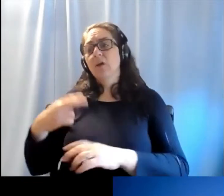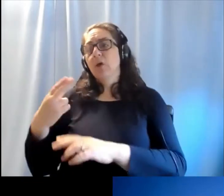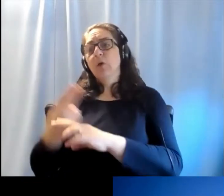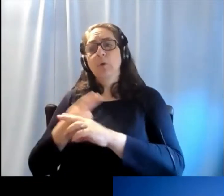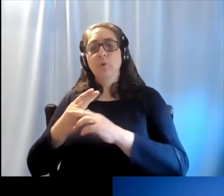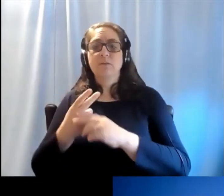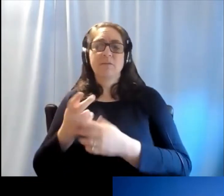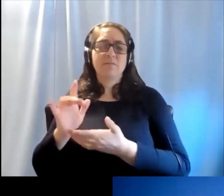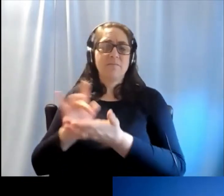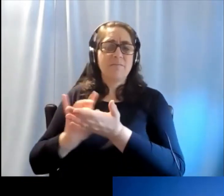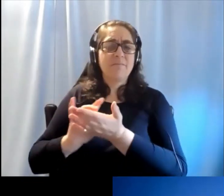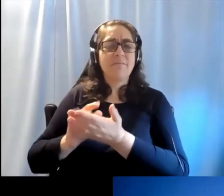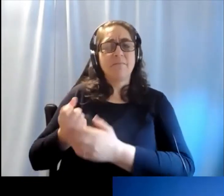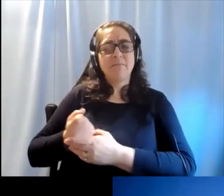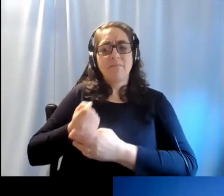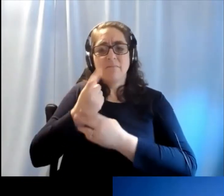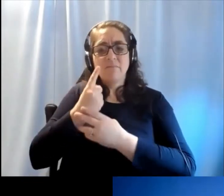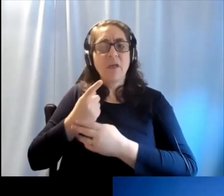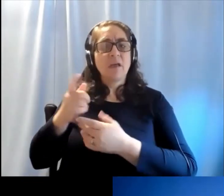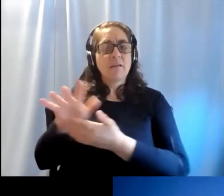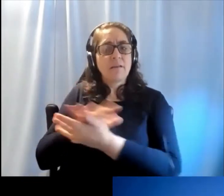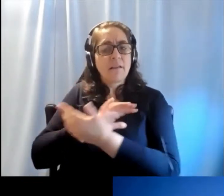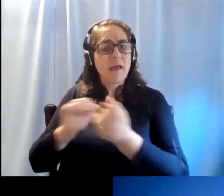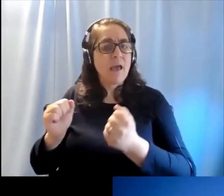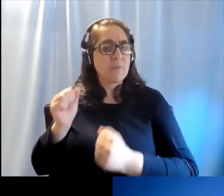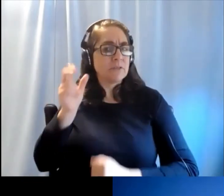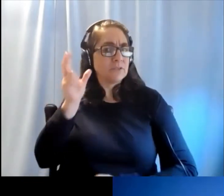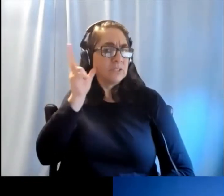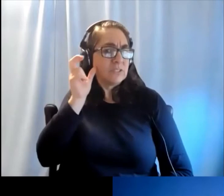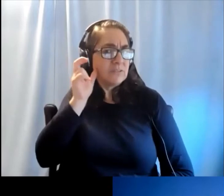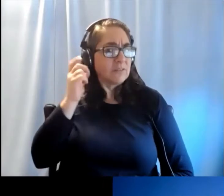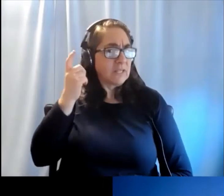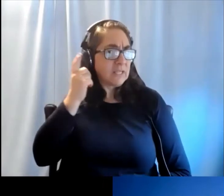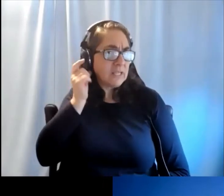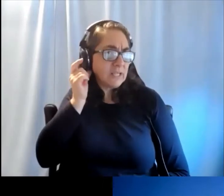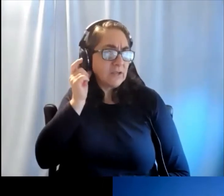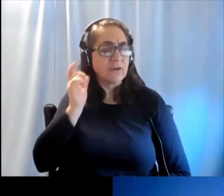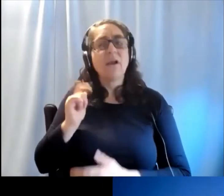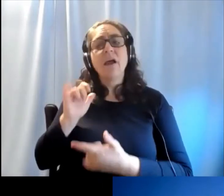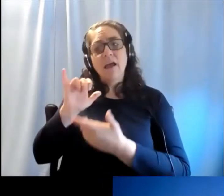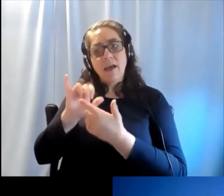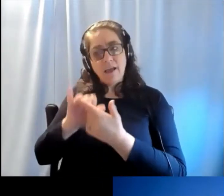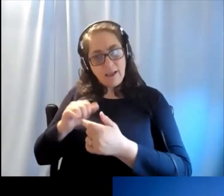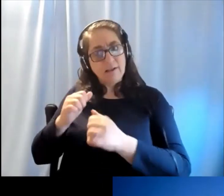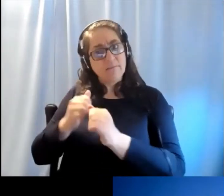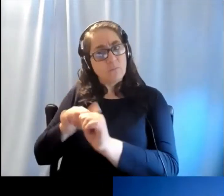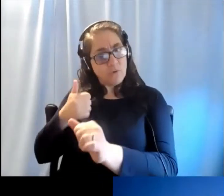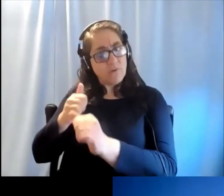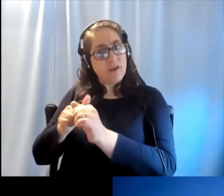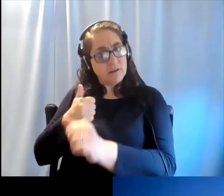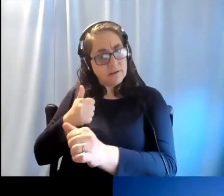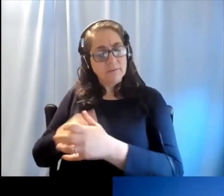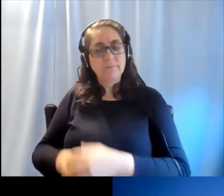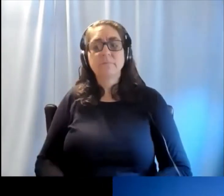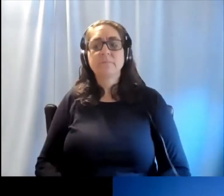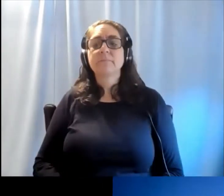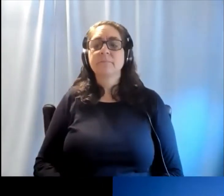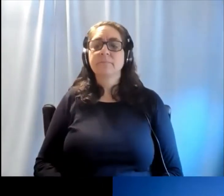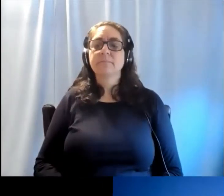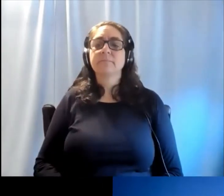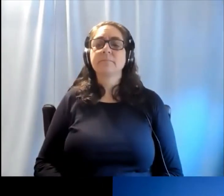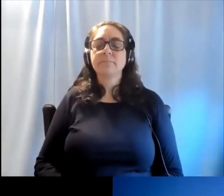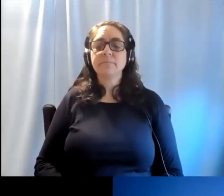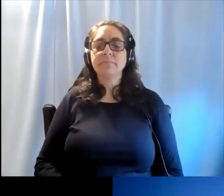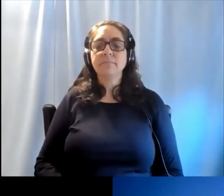sounds use of toxic medicines and chemicals and these are factors which can be prevented.